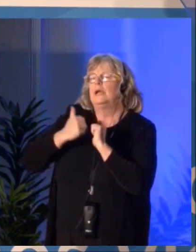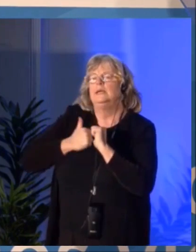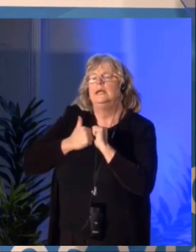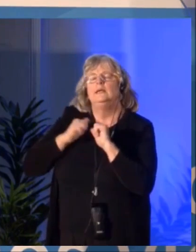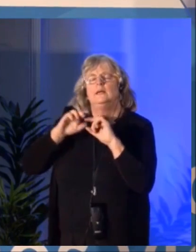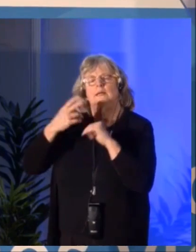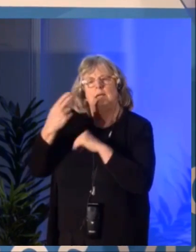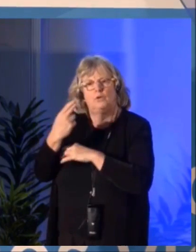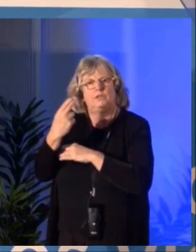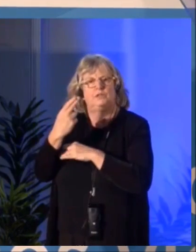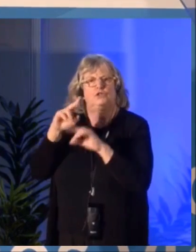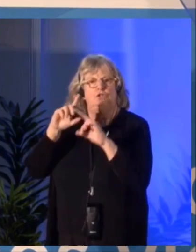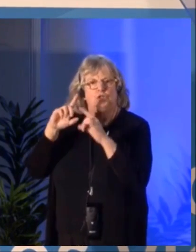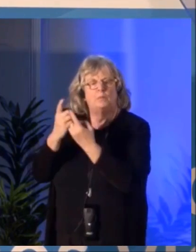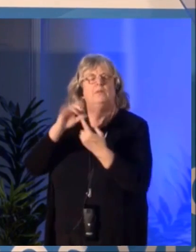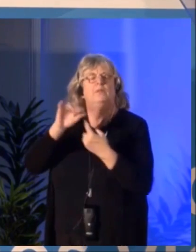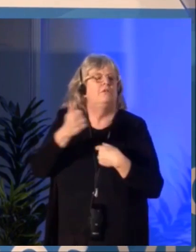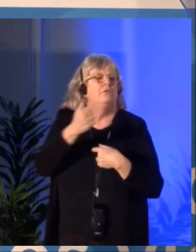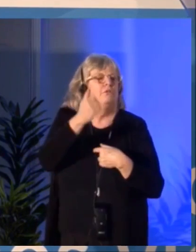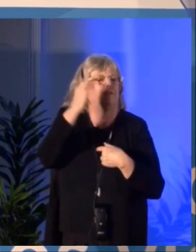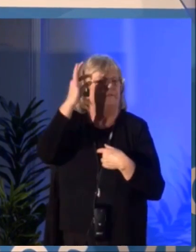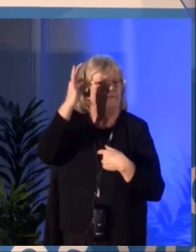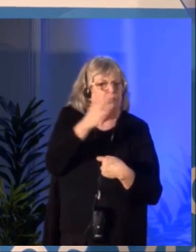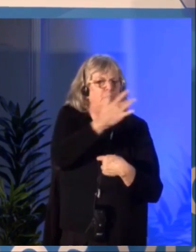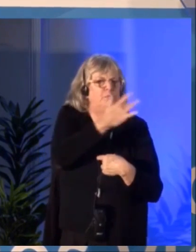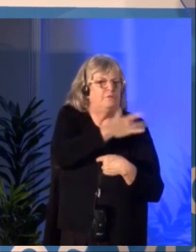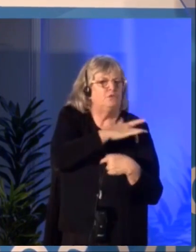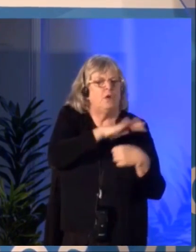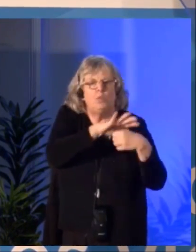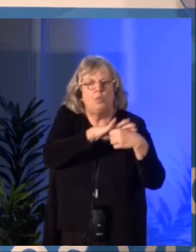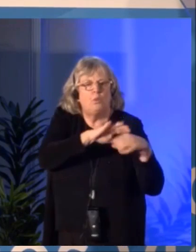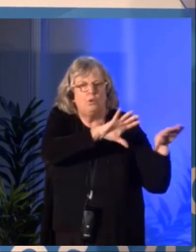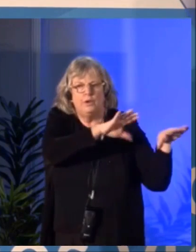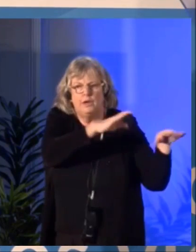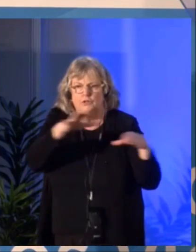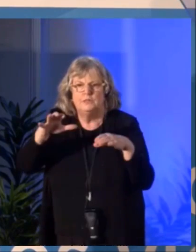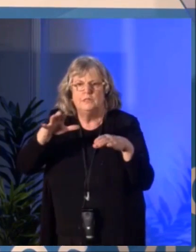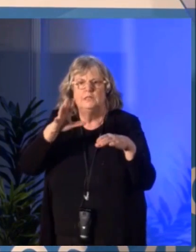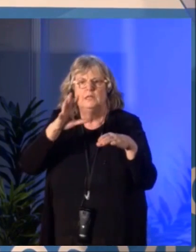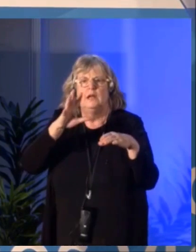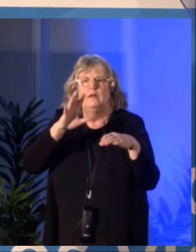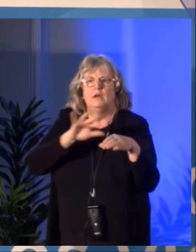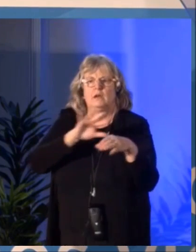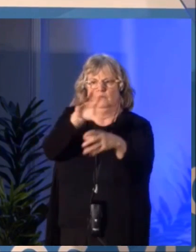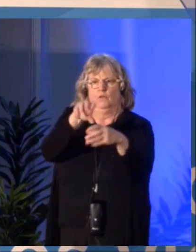of the four major commitments of our strategic plan supporting the arts in a digital world.